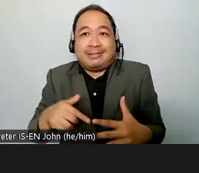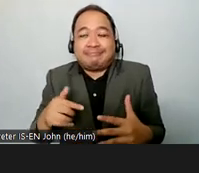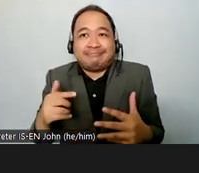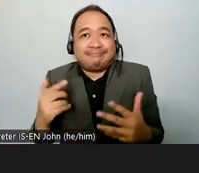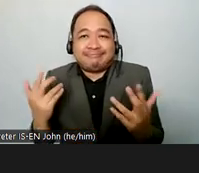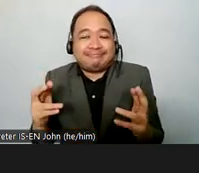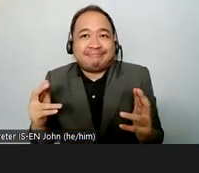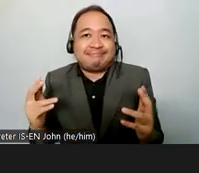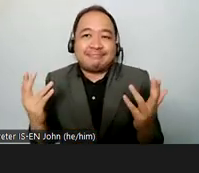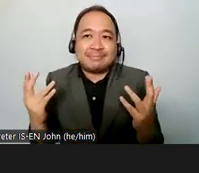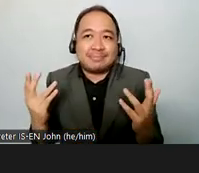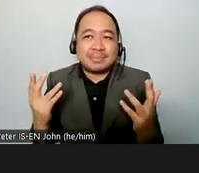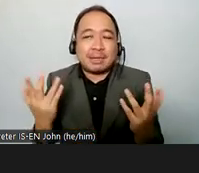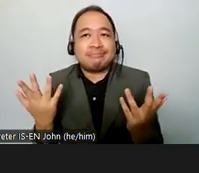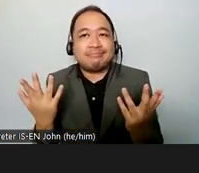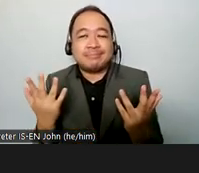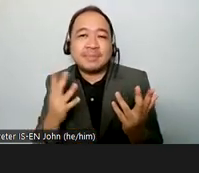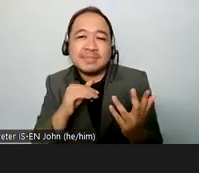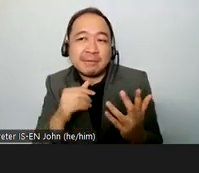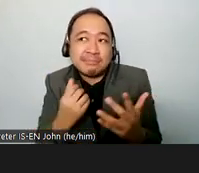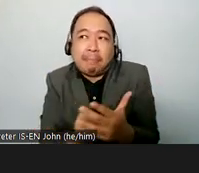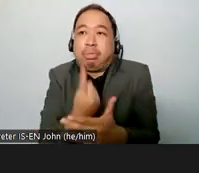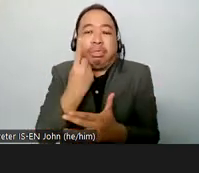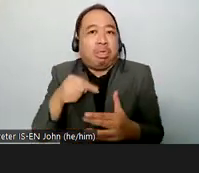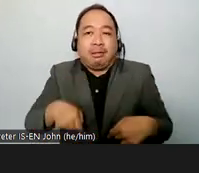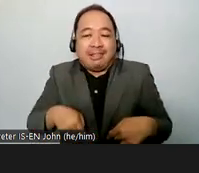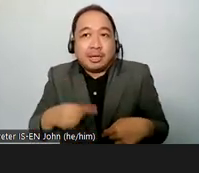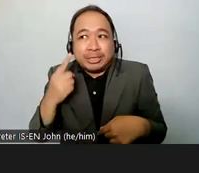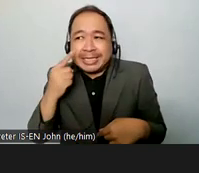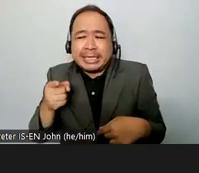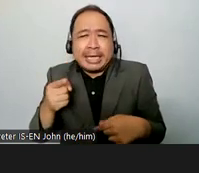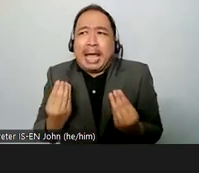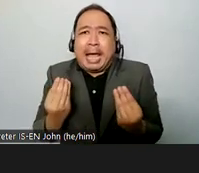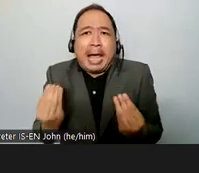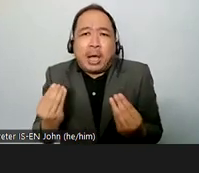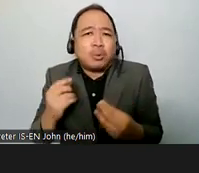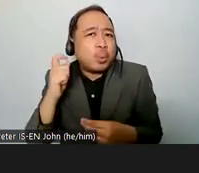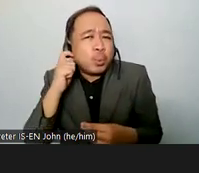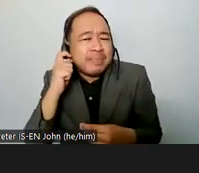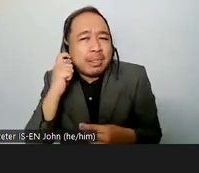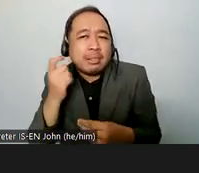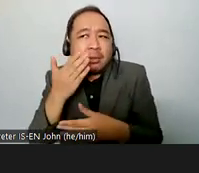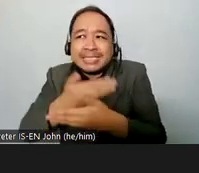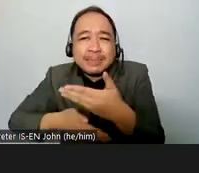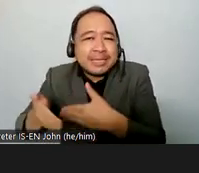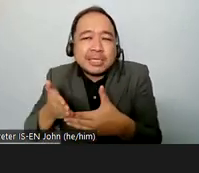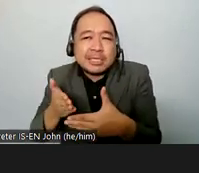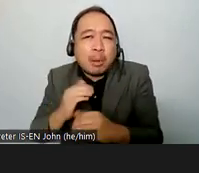a person is very approximate to these peoples so what can we do we have to work with all of the